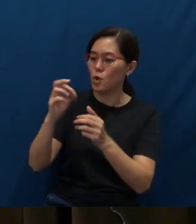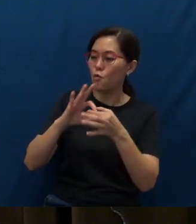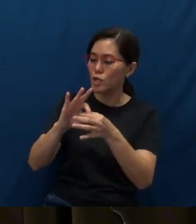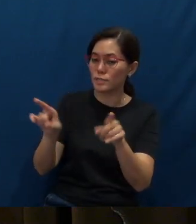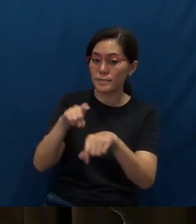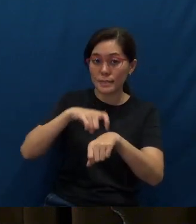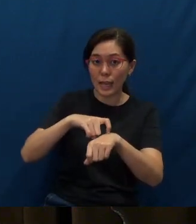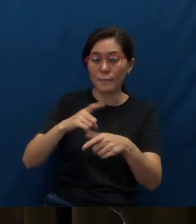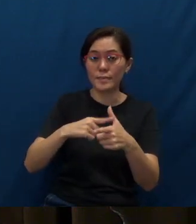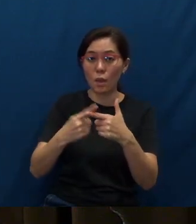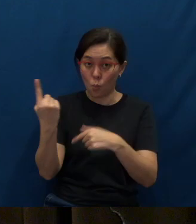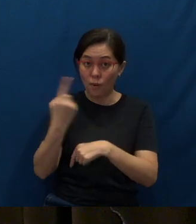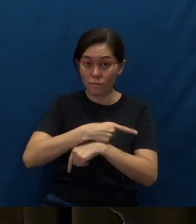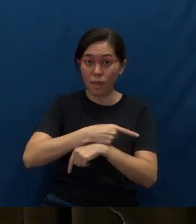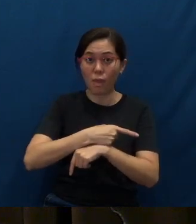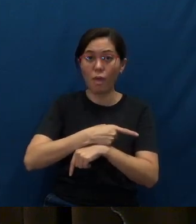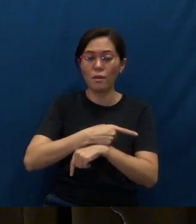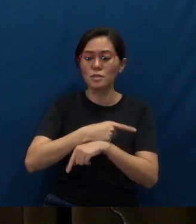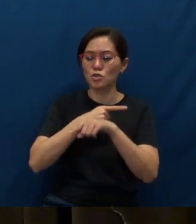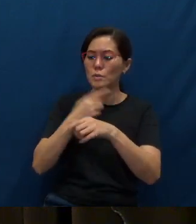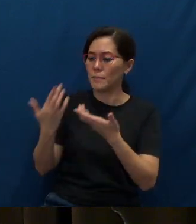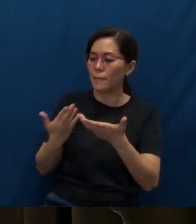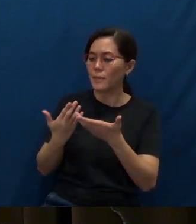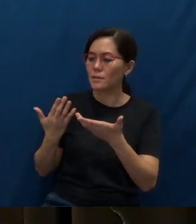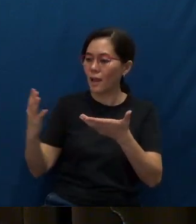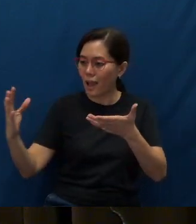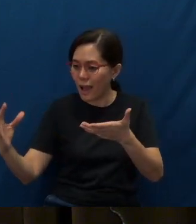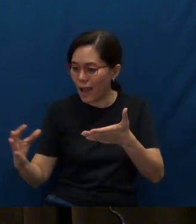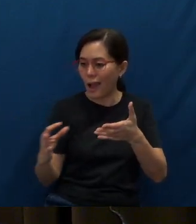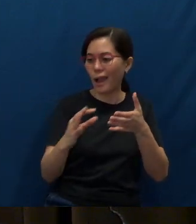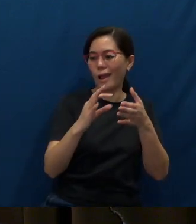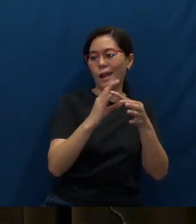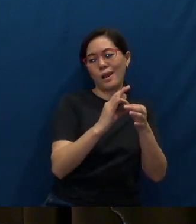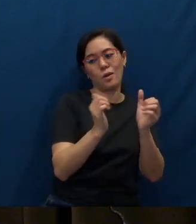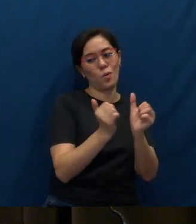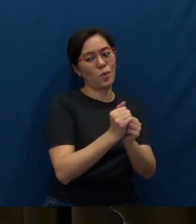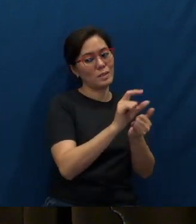so that one day, she might be able to link them up with the cell.